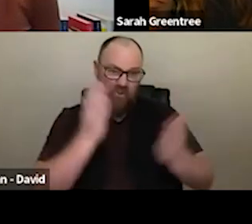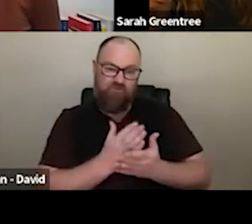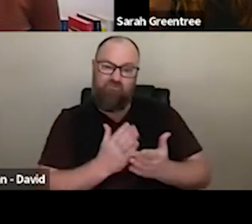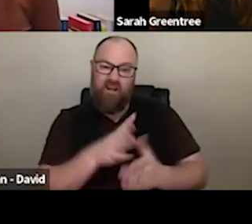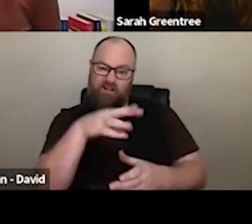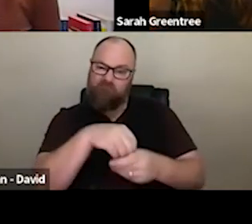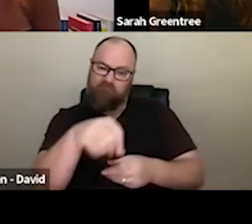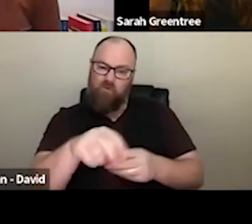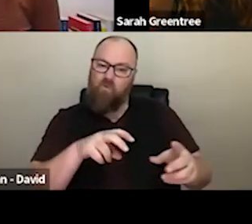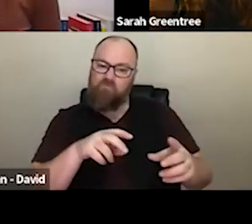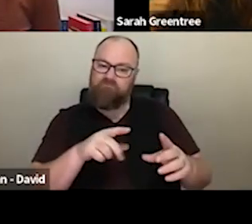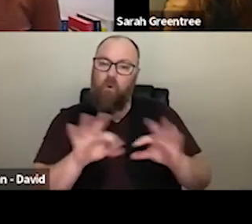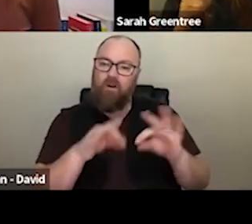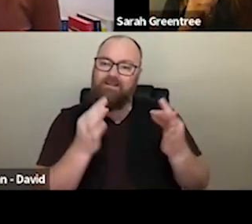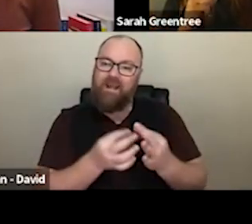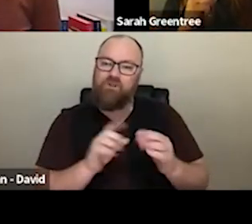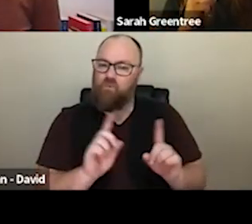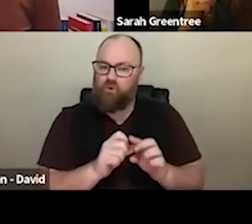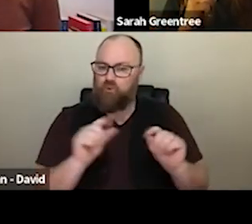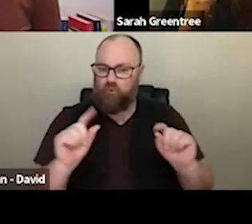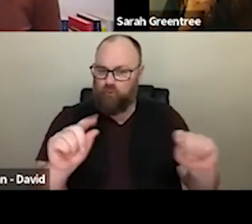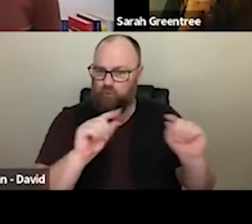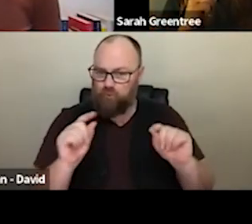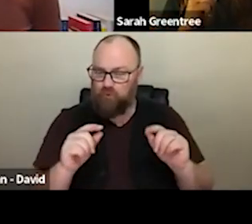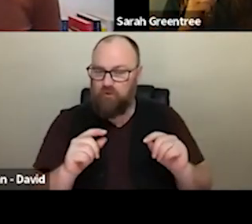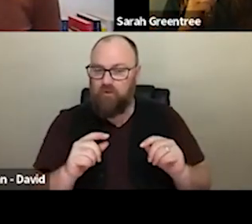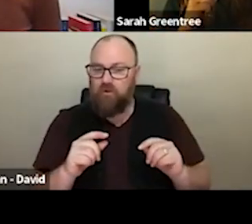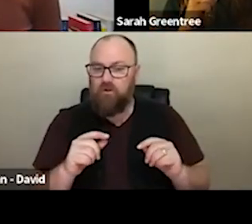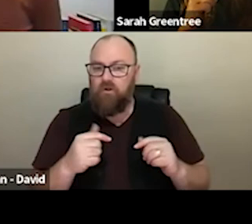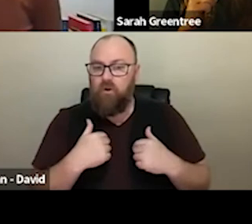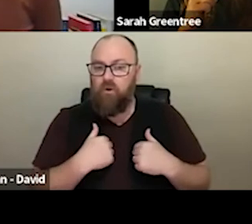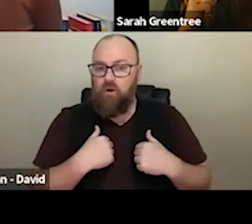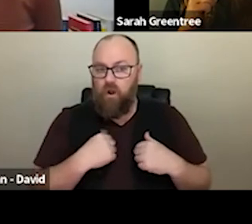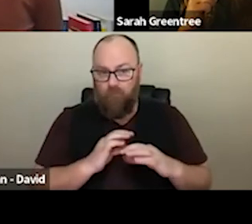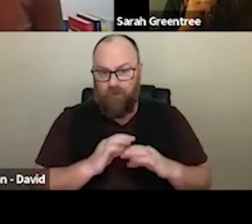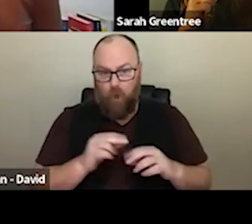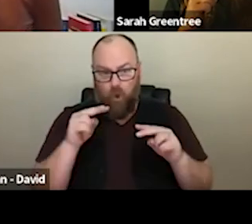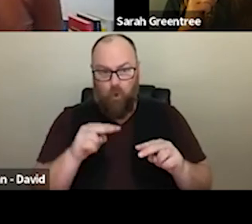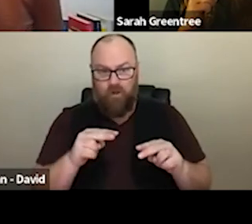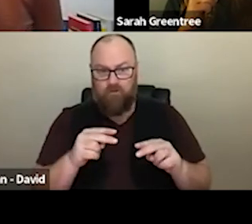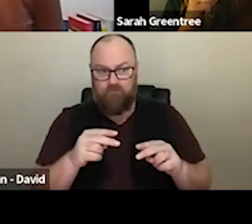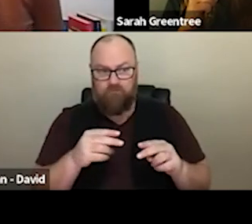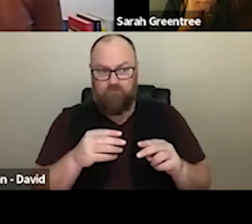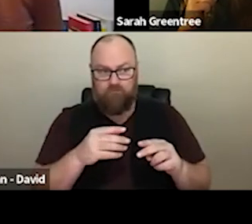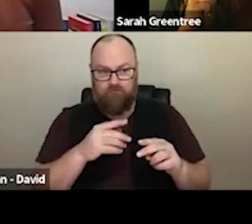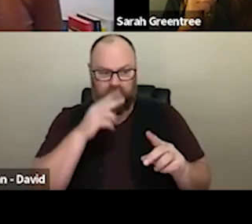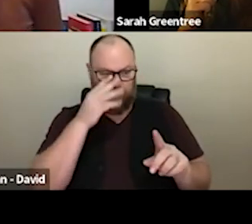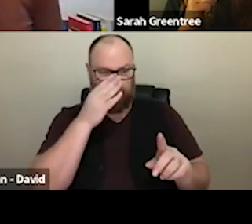and it's not as though we look at them all through one particular lens. is not as though we look at the -- I mean, there's a whole range of ask practices that we support.